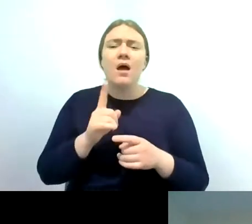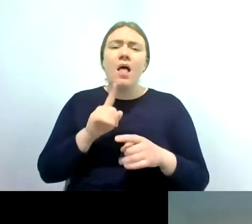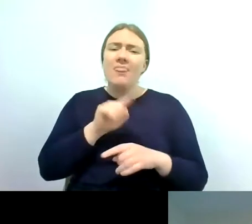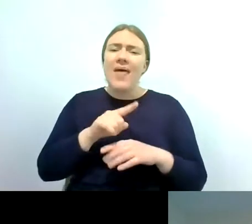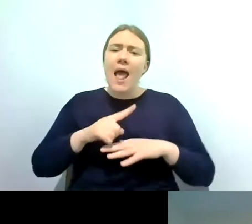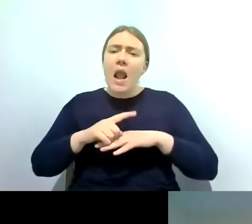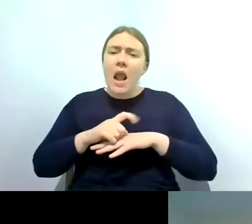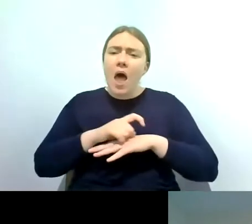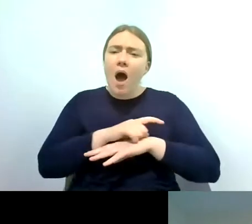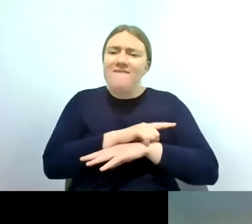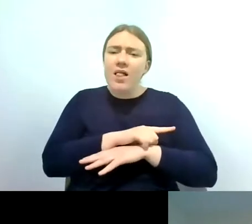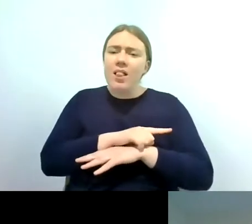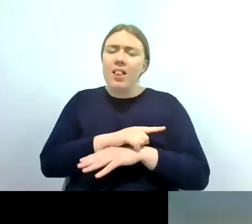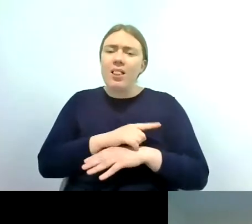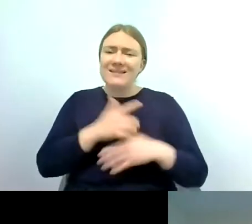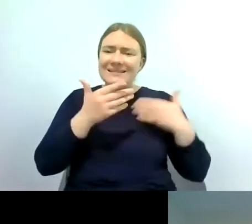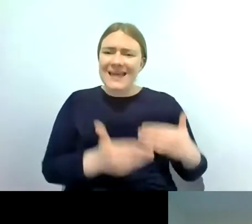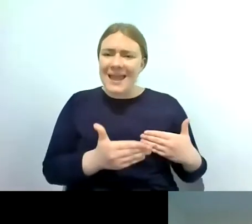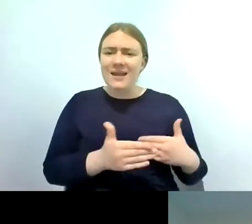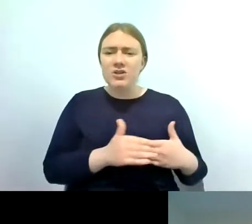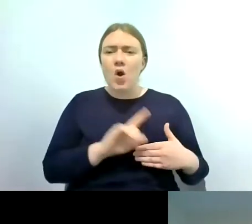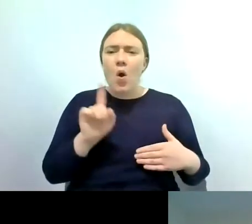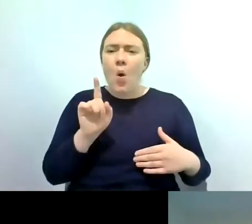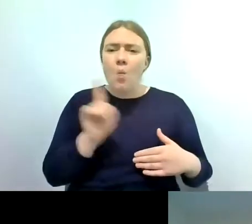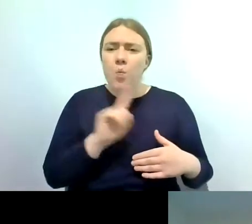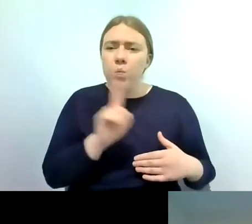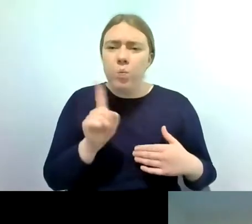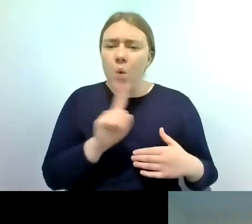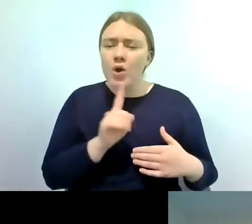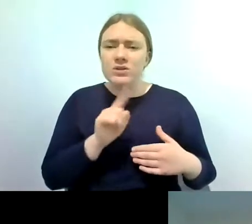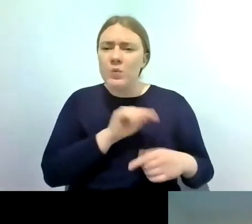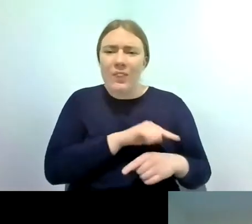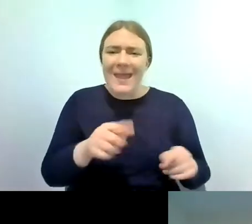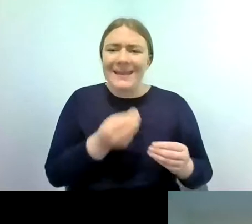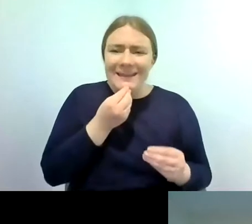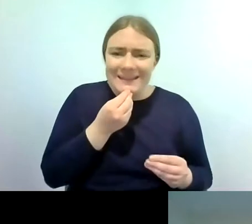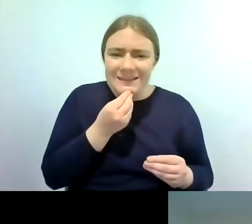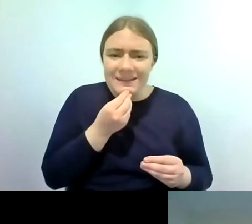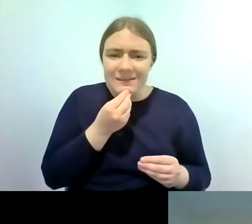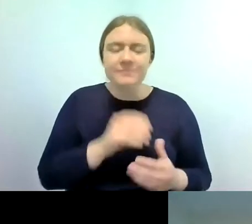and and also what what feeds on the river fly so riverflies feed on organic matter